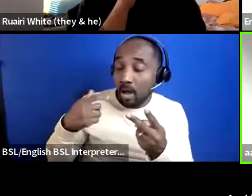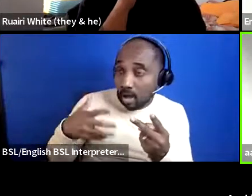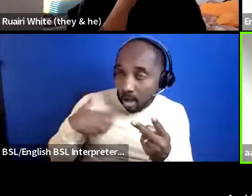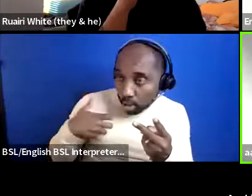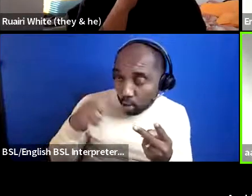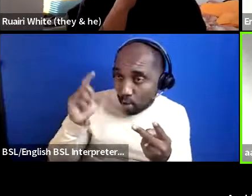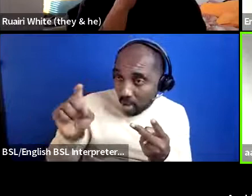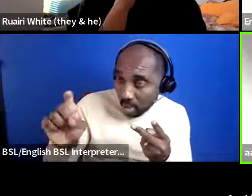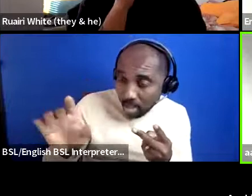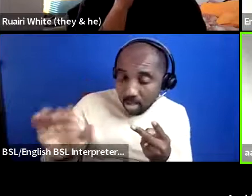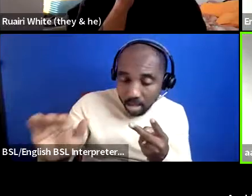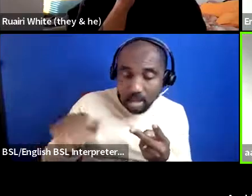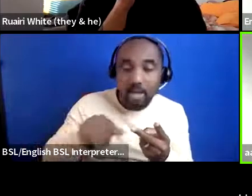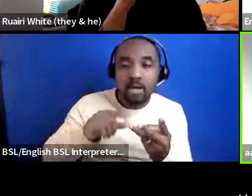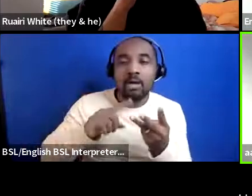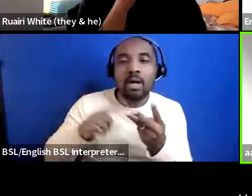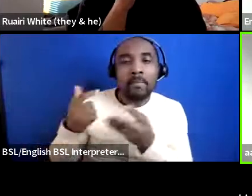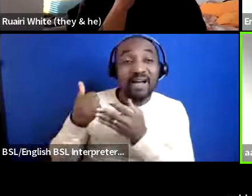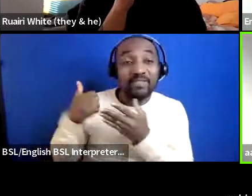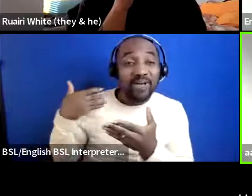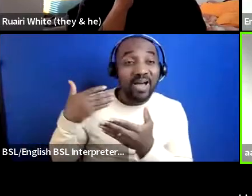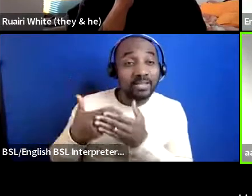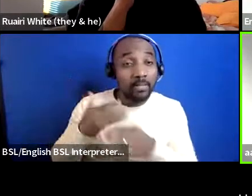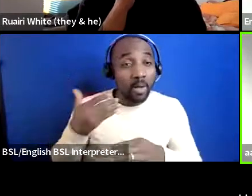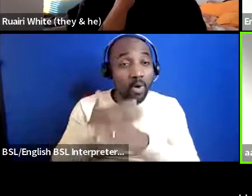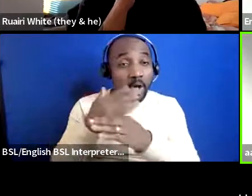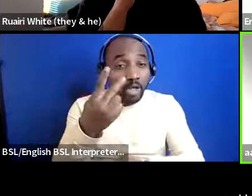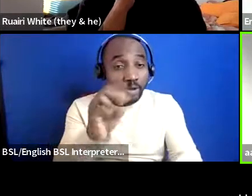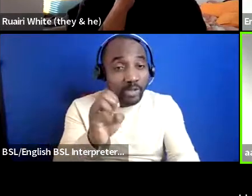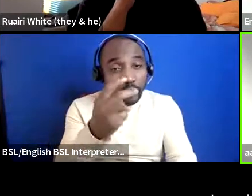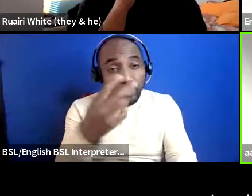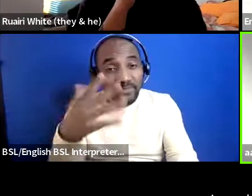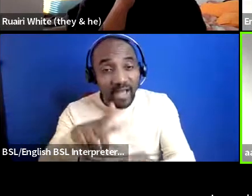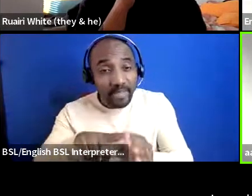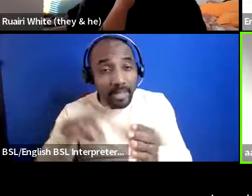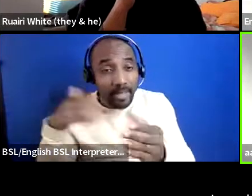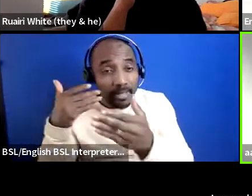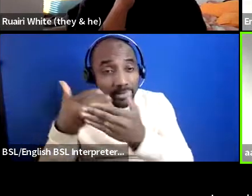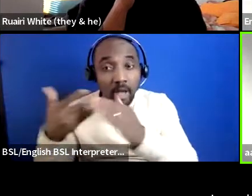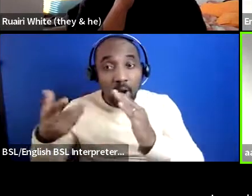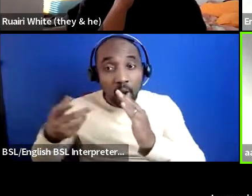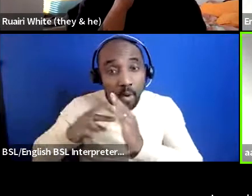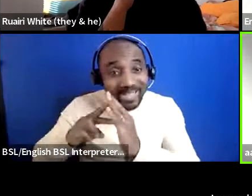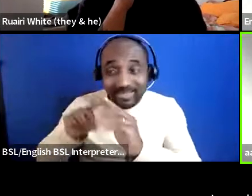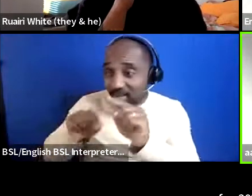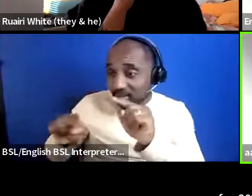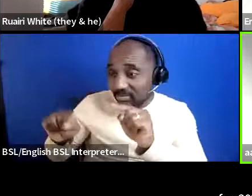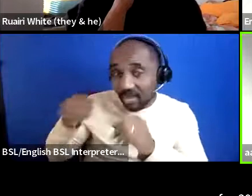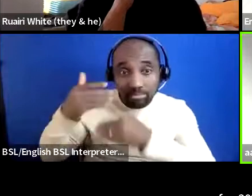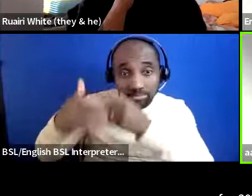been doing this sort of work for 20 25 years and kept their organizations going and sustainable was